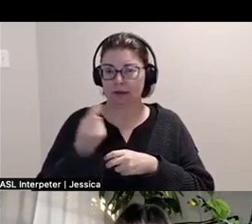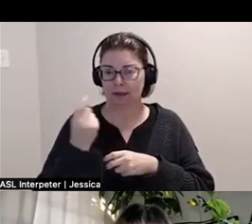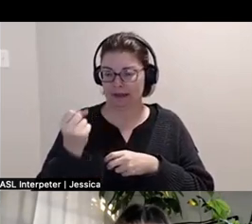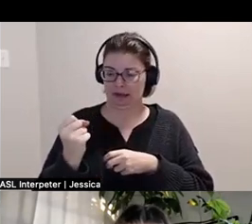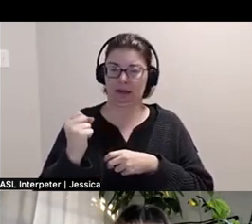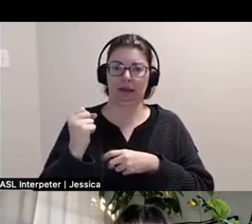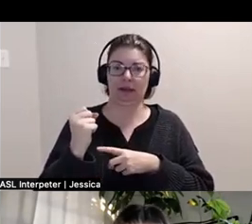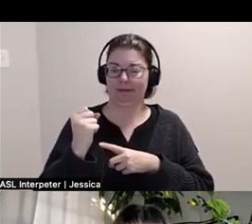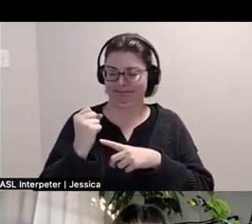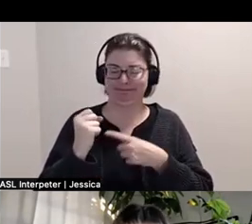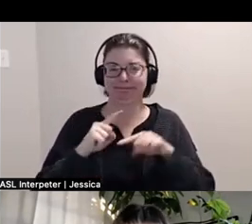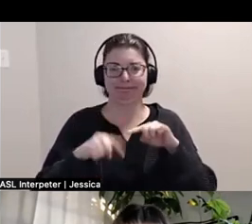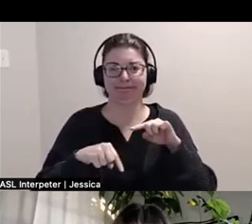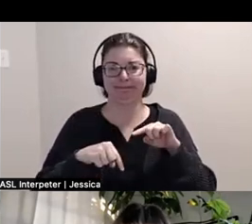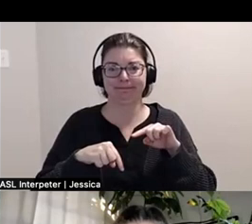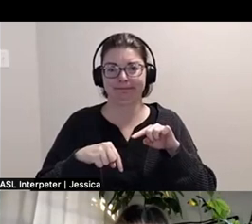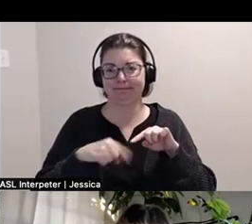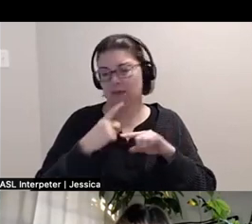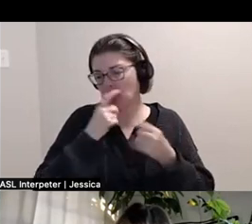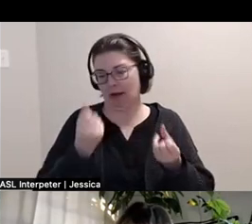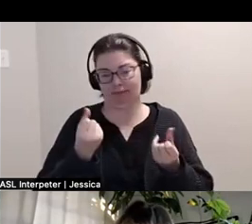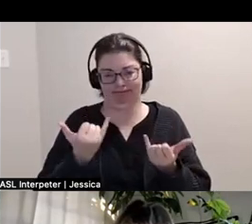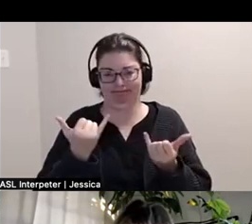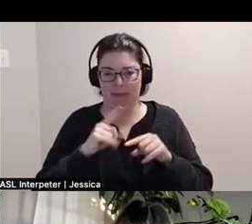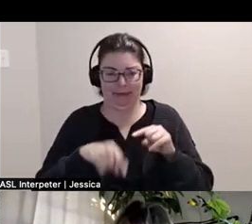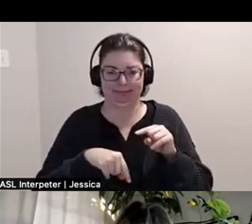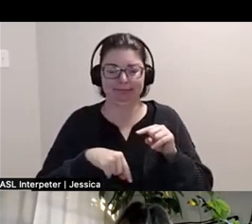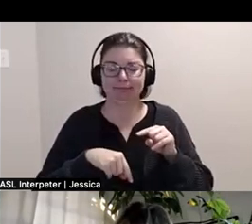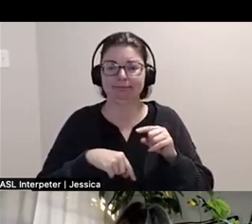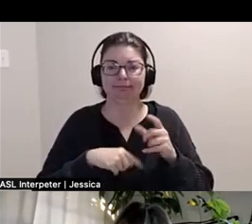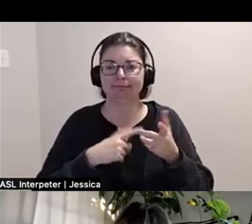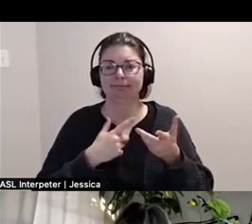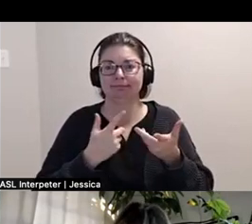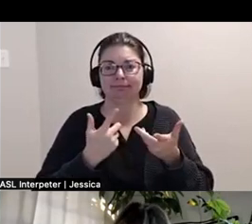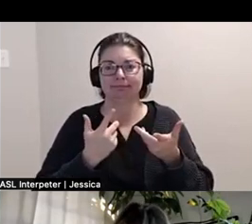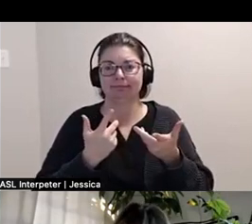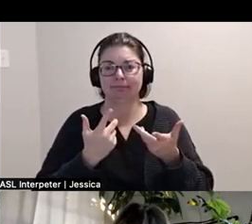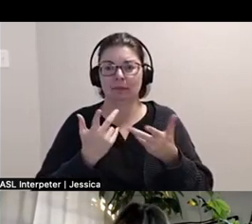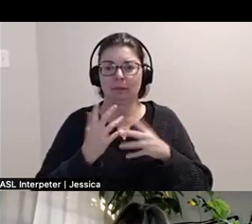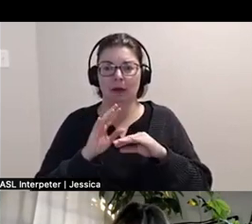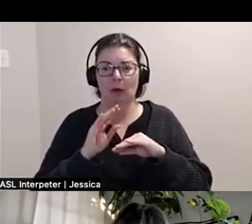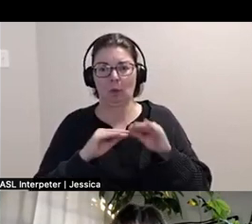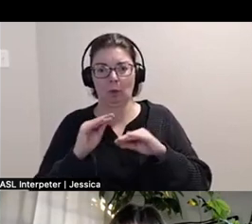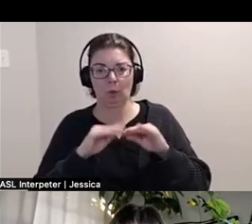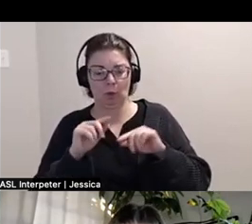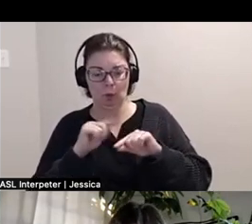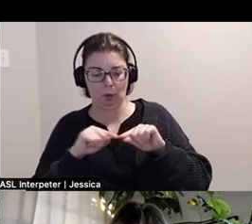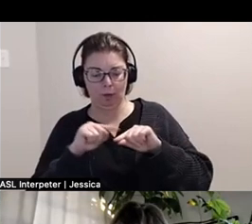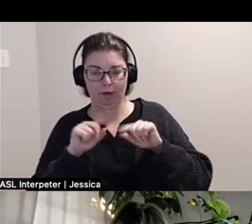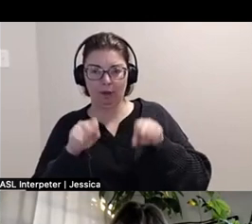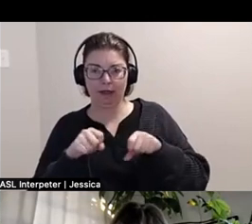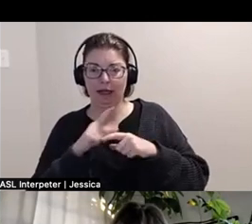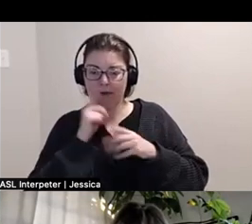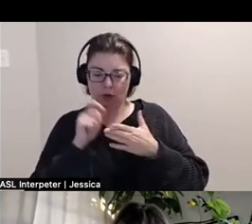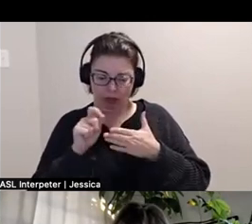just is impossible but being able to kind of weave where I don't have to do this all the time is really, really helpful